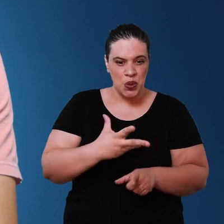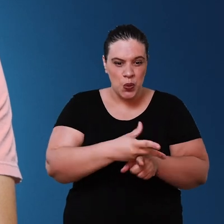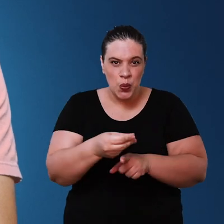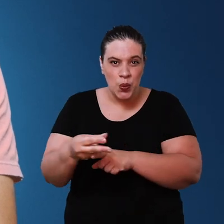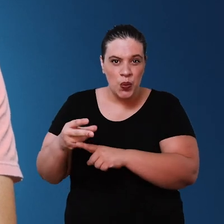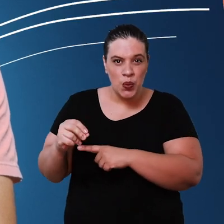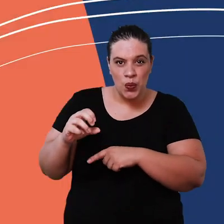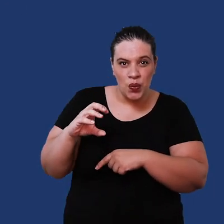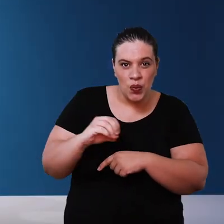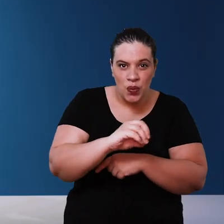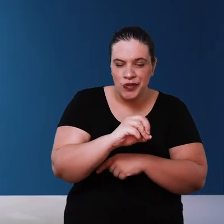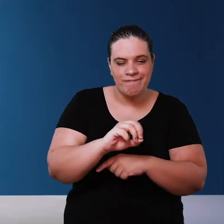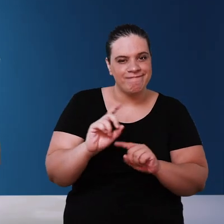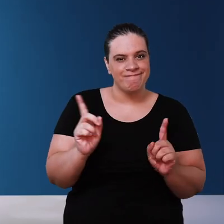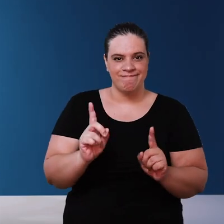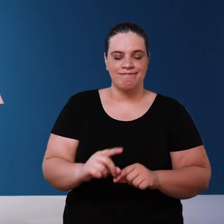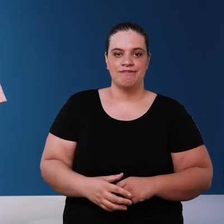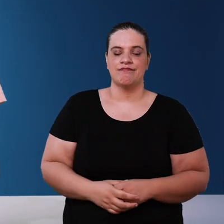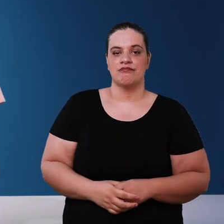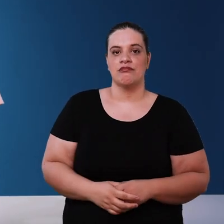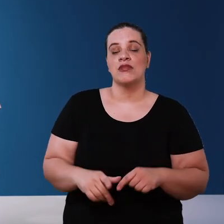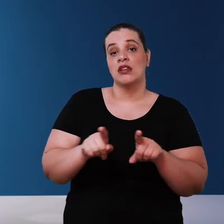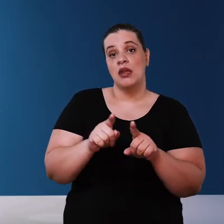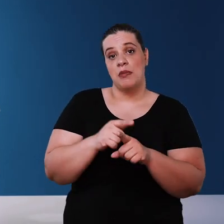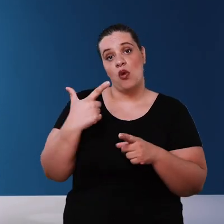some protozoa another form of disinfection is the